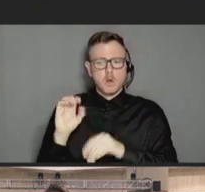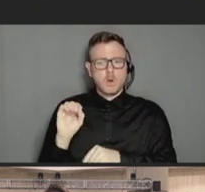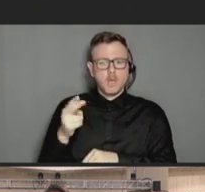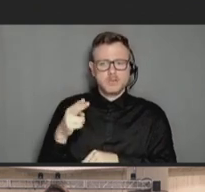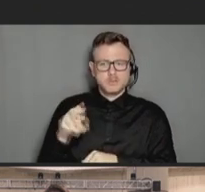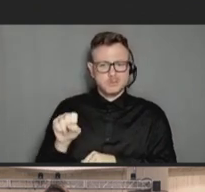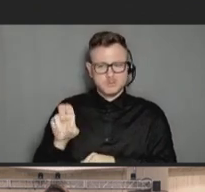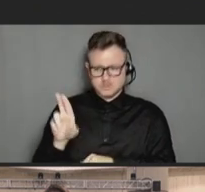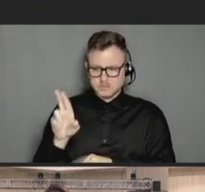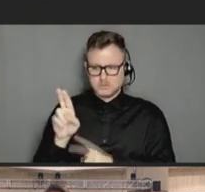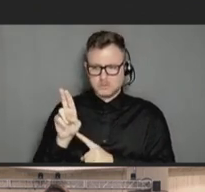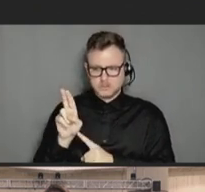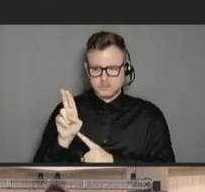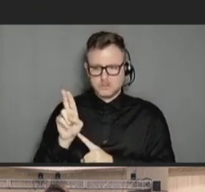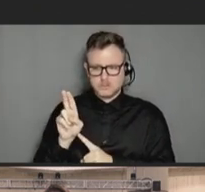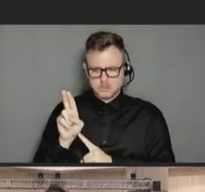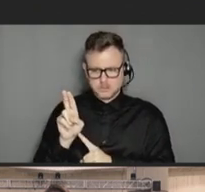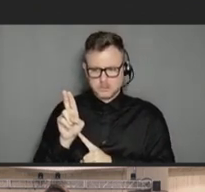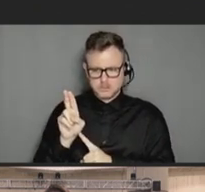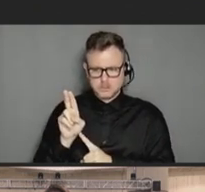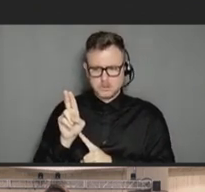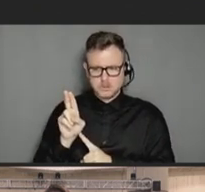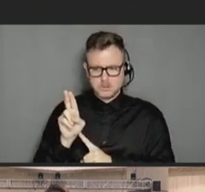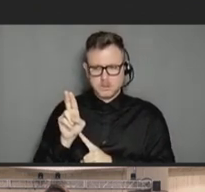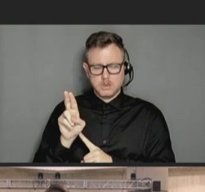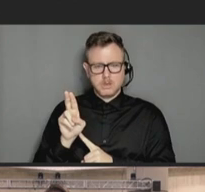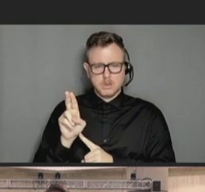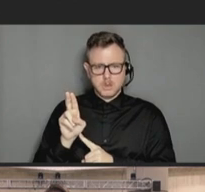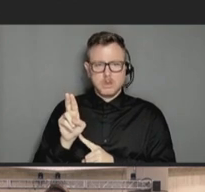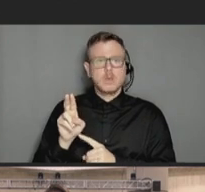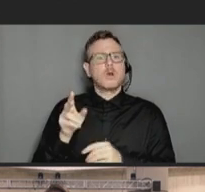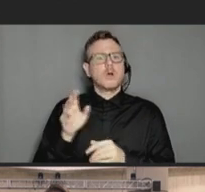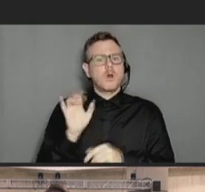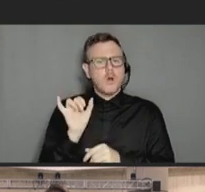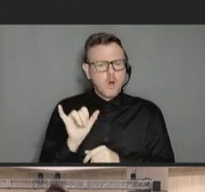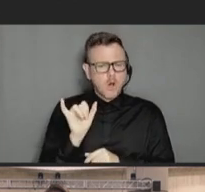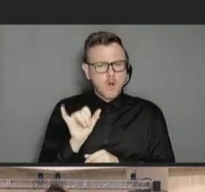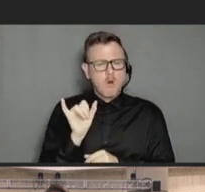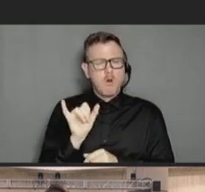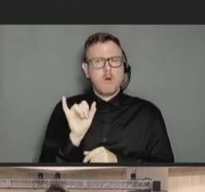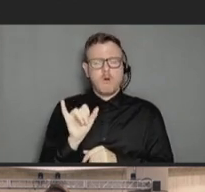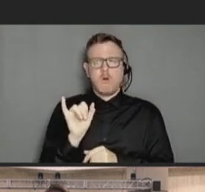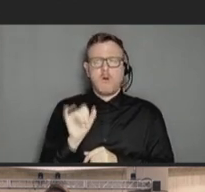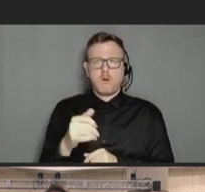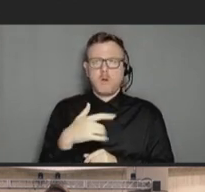of the questions I get is stuff that's like "Oh my gosh, where can I find this?" "Do you